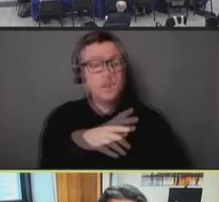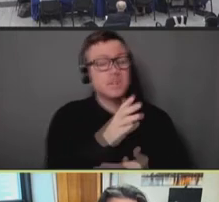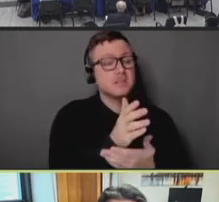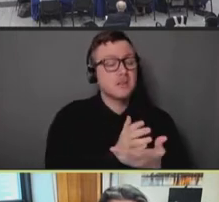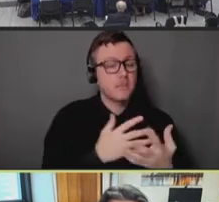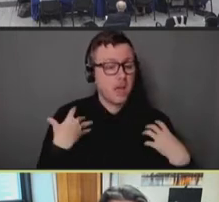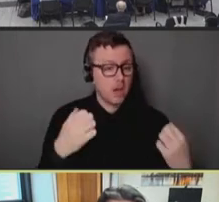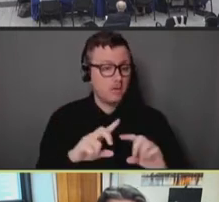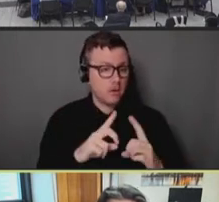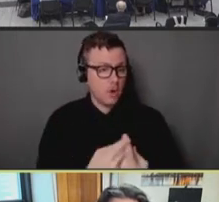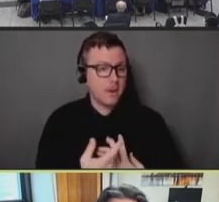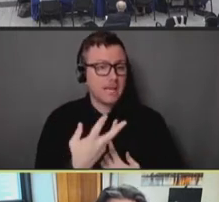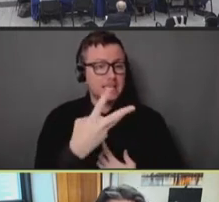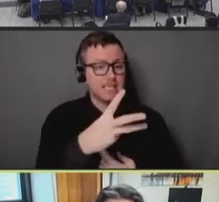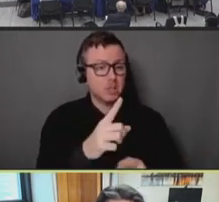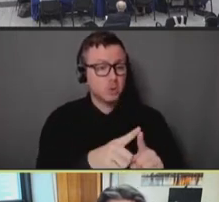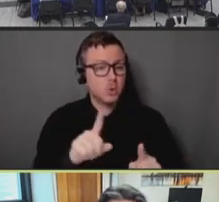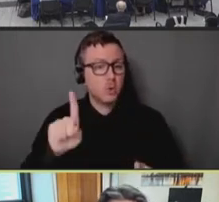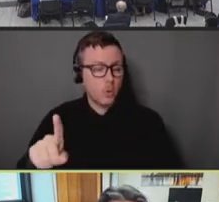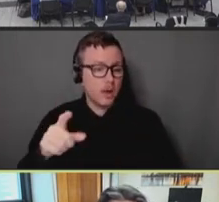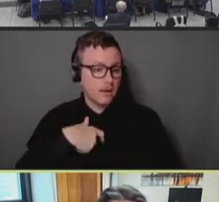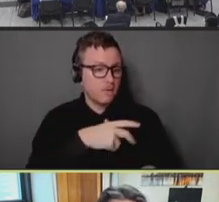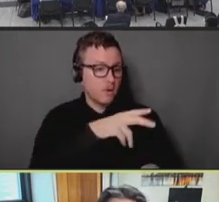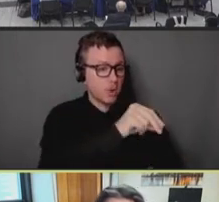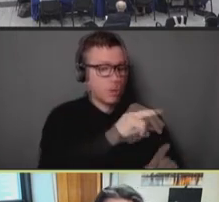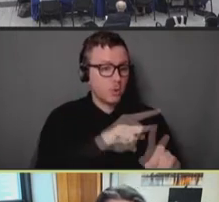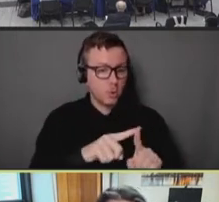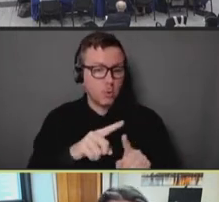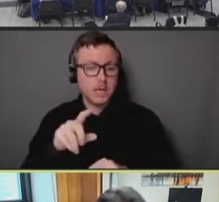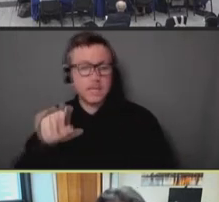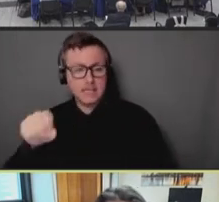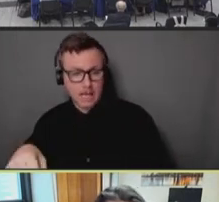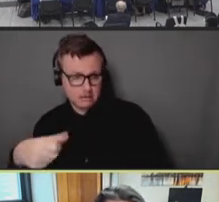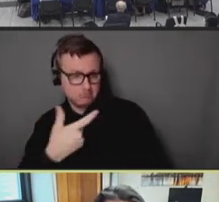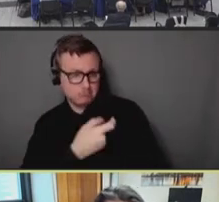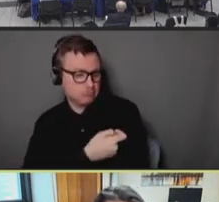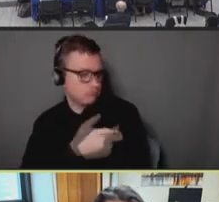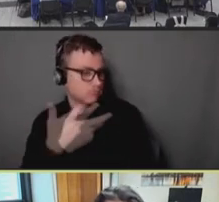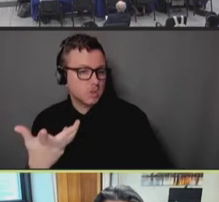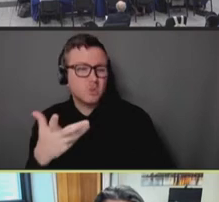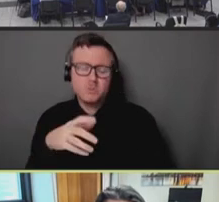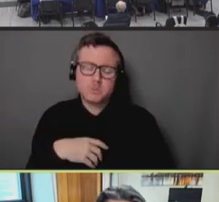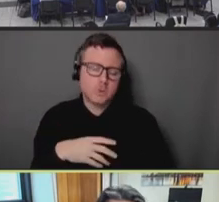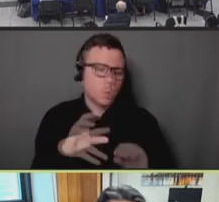conversation to movement from no to yes. And so, it should be no surprise that communities